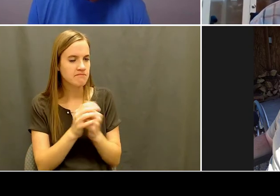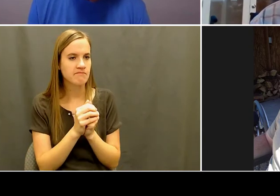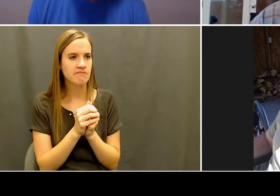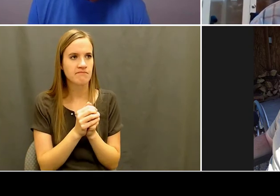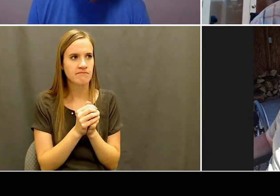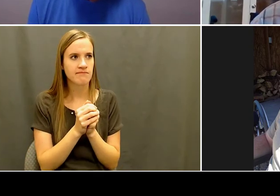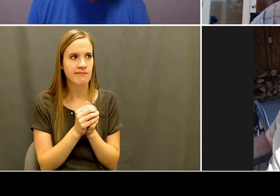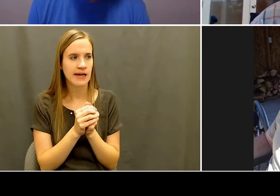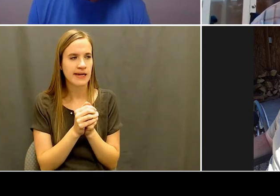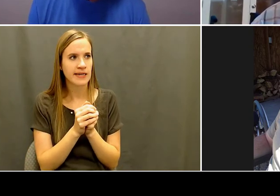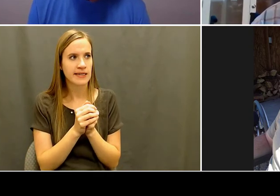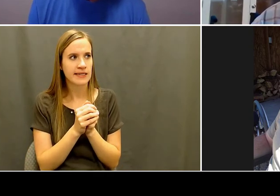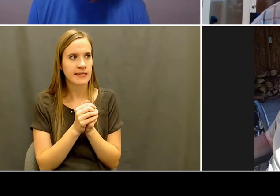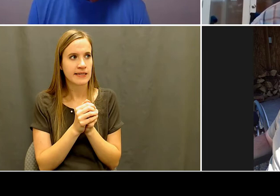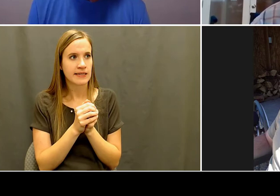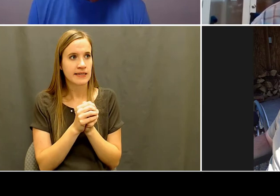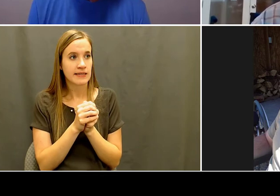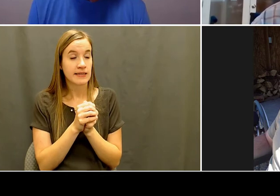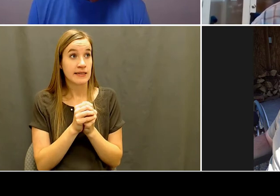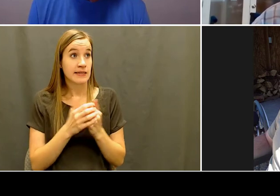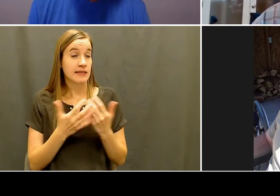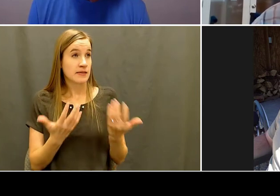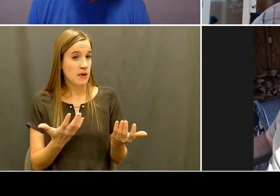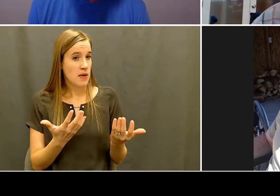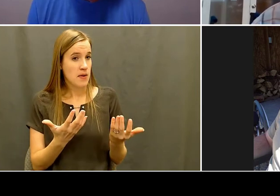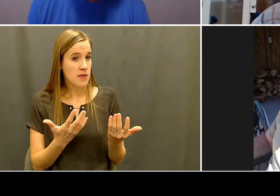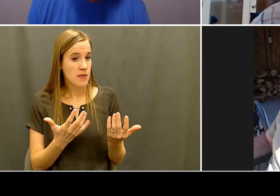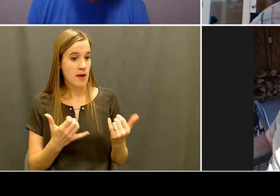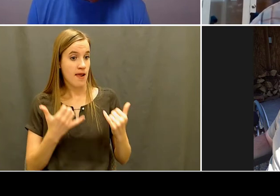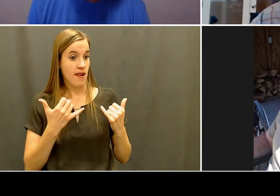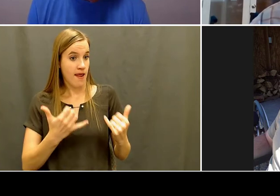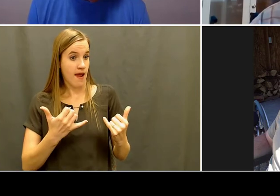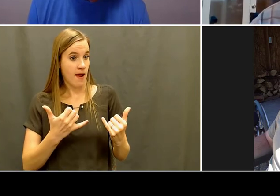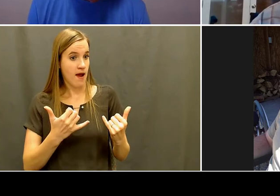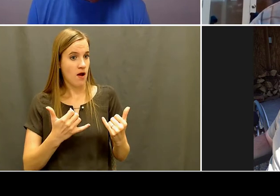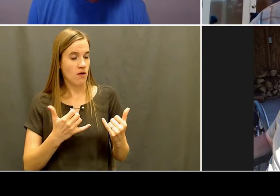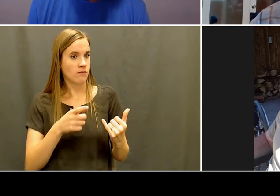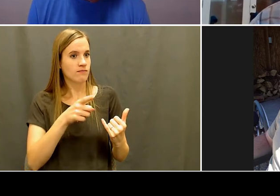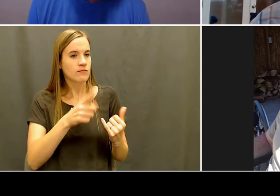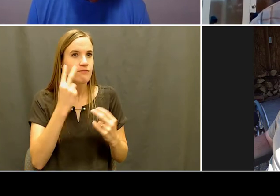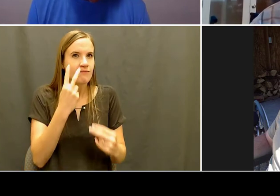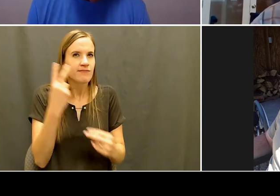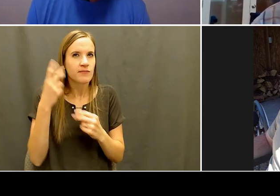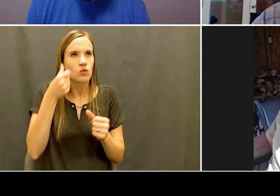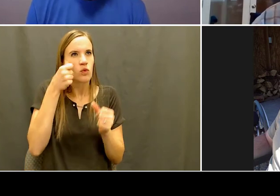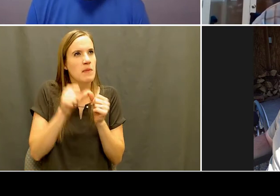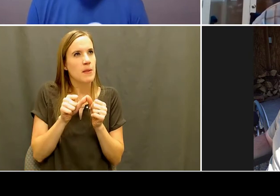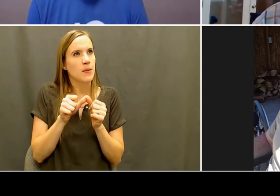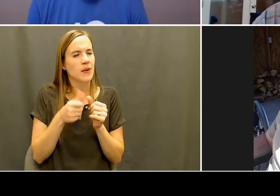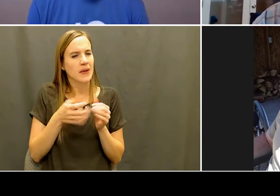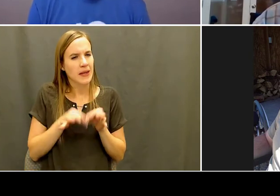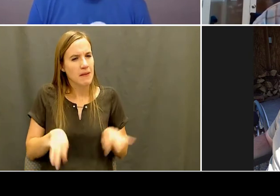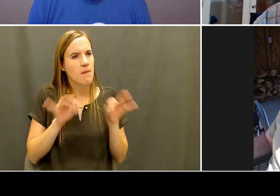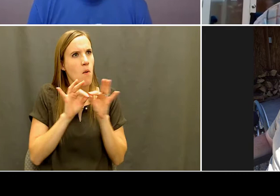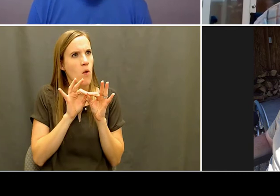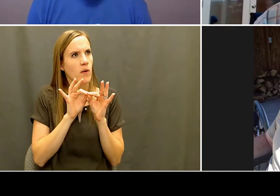you kind of carry with you today? Jake: Um, like I said, just the friendships that I've made